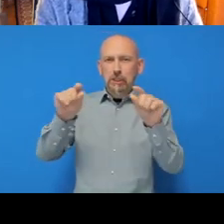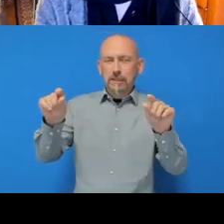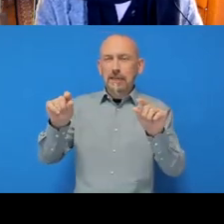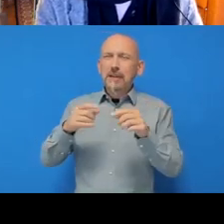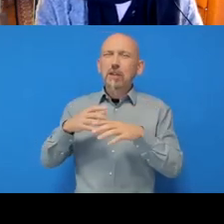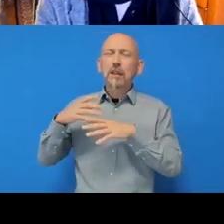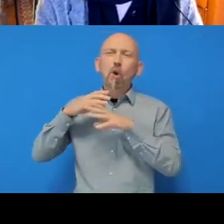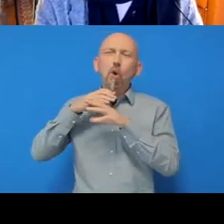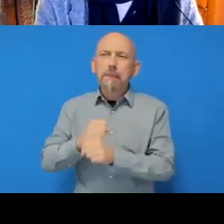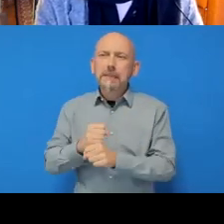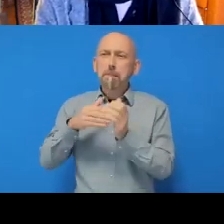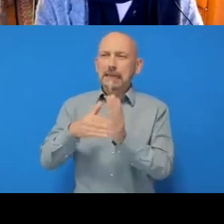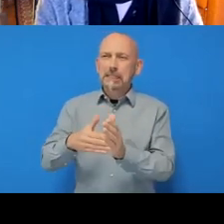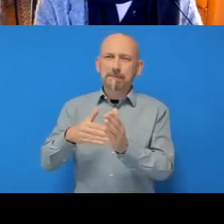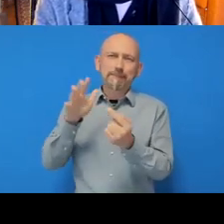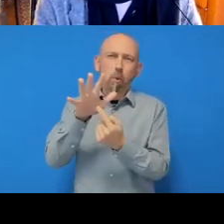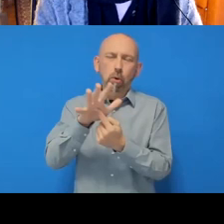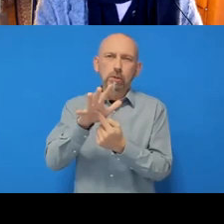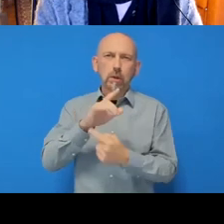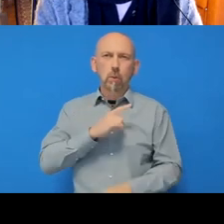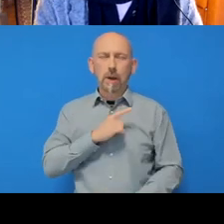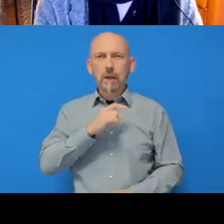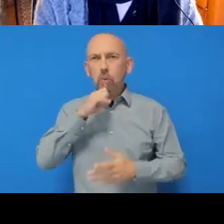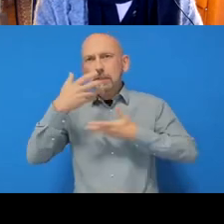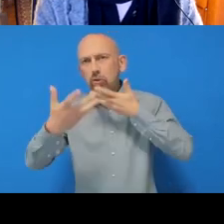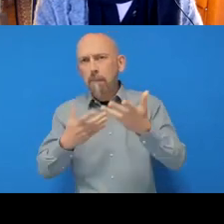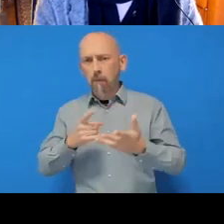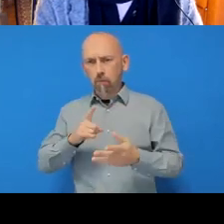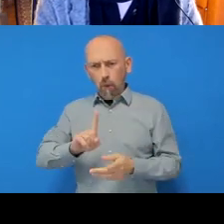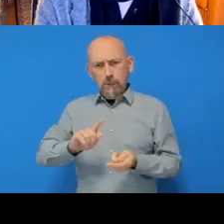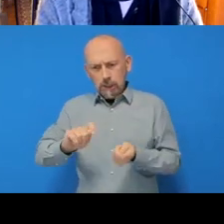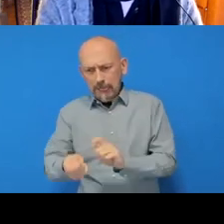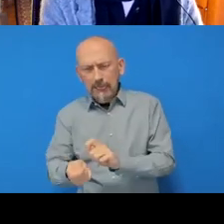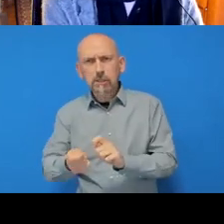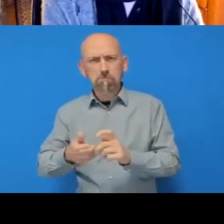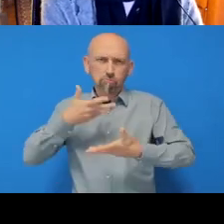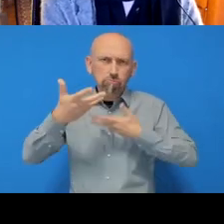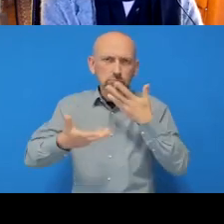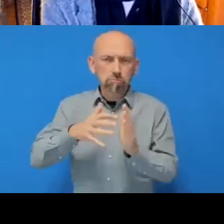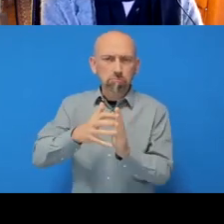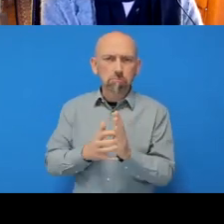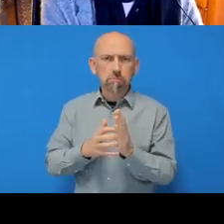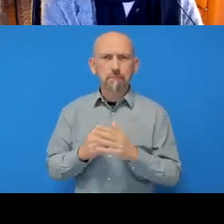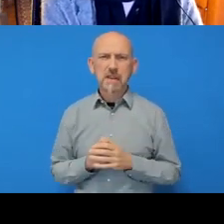this is where you describe the change that you've made. So I’m just going to say